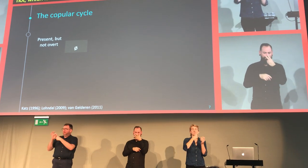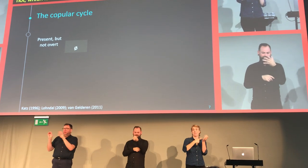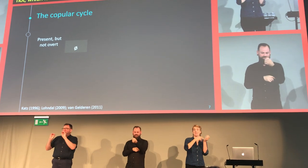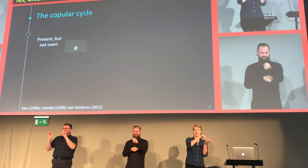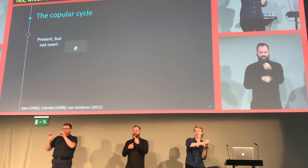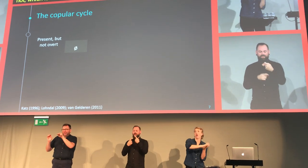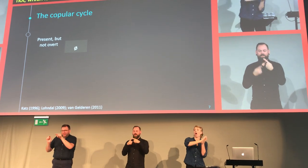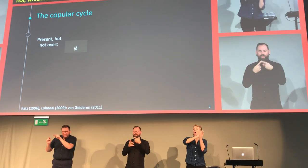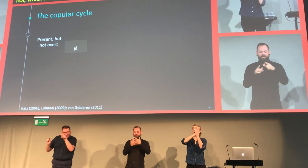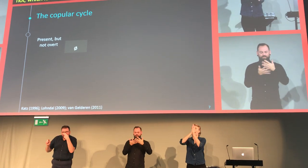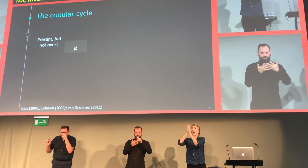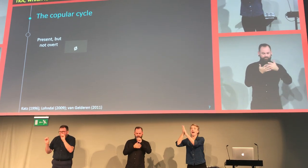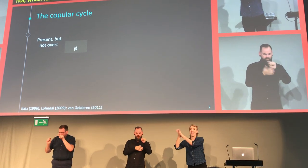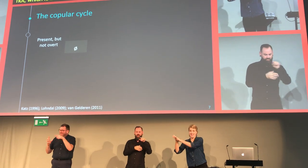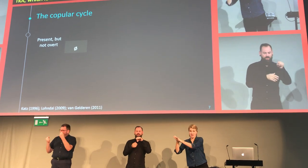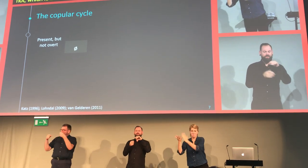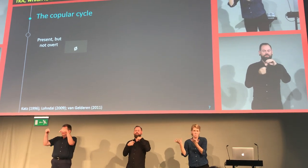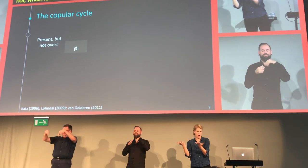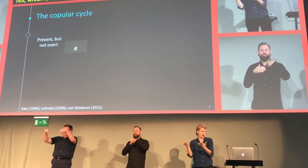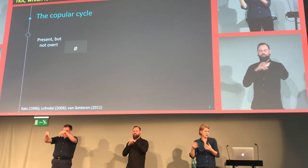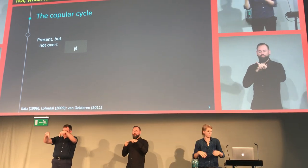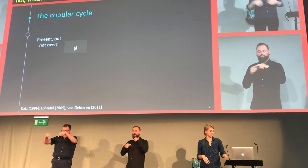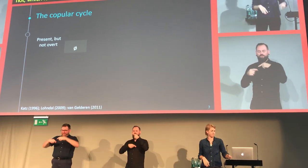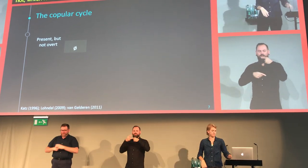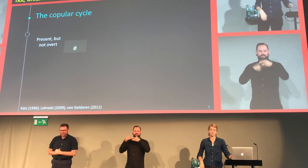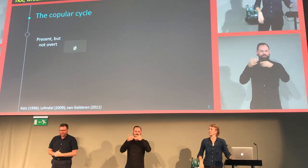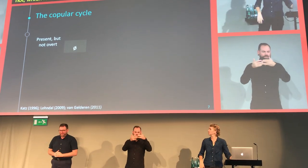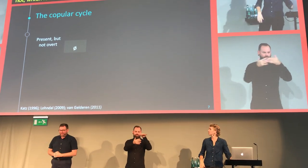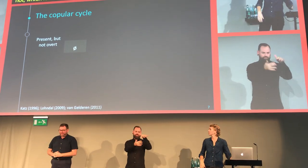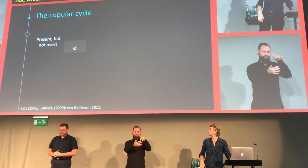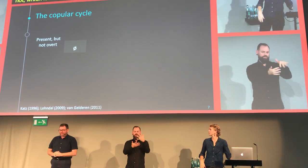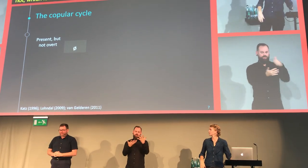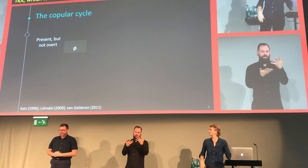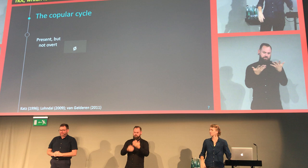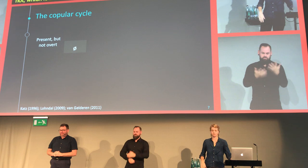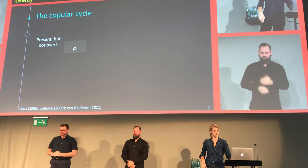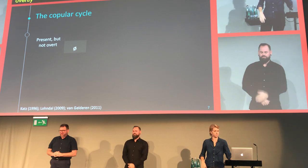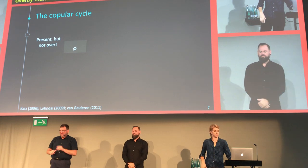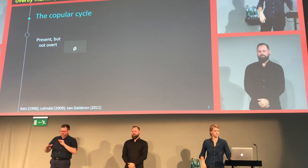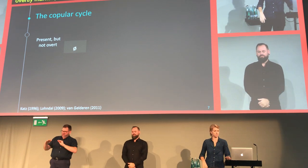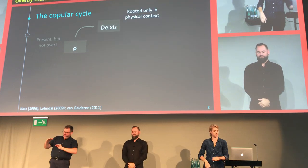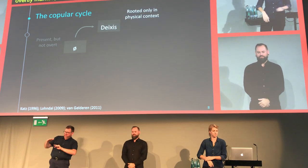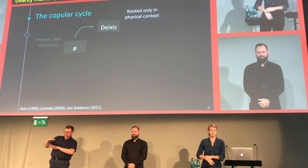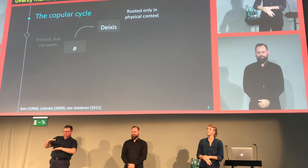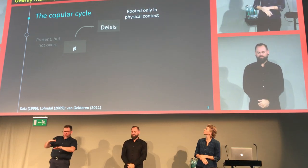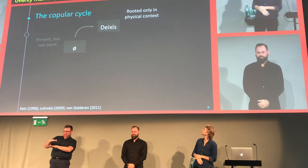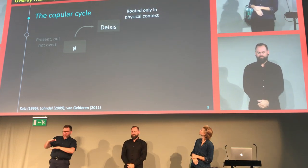but they're not overtly marked. And we can see that there is an evolution and we'd like to go through that.